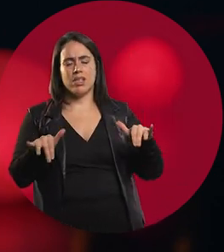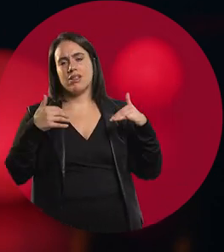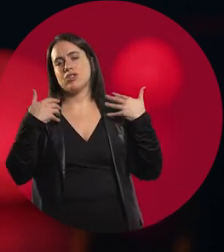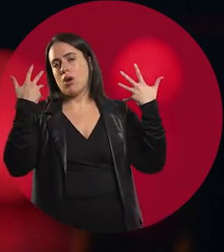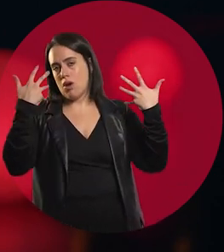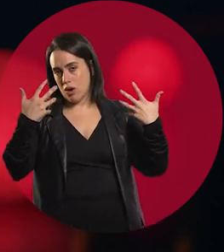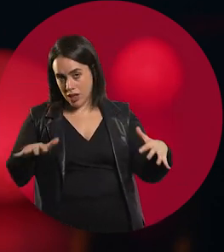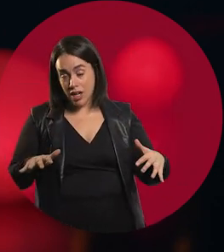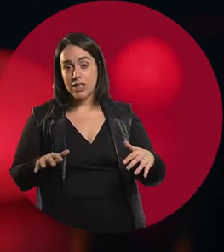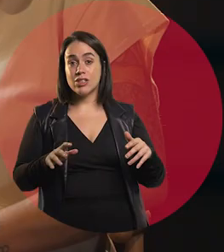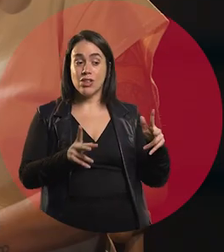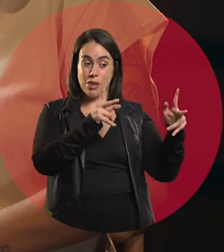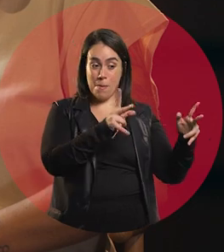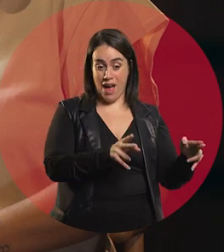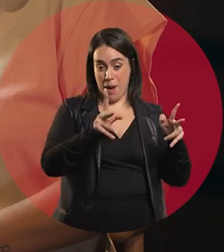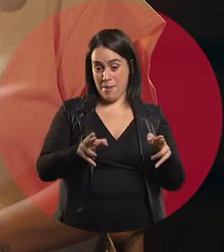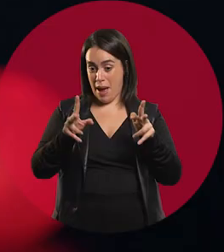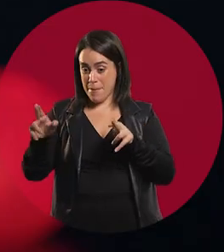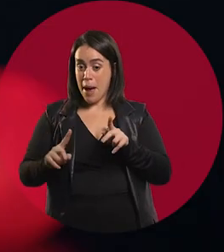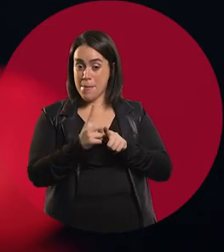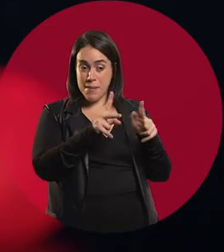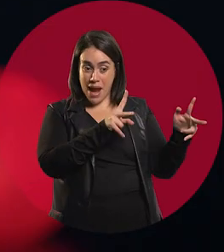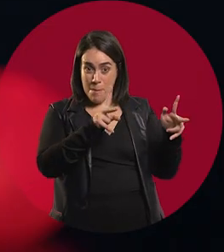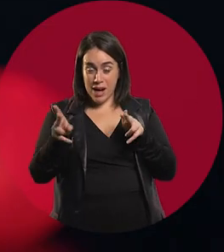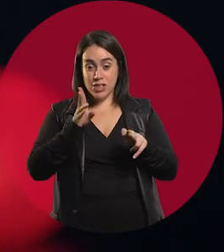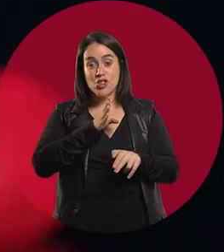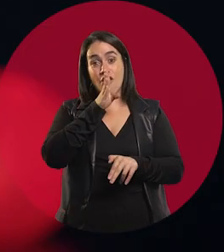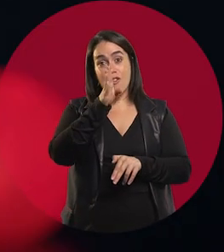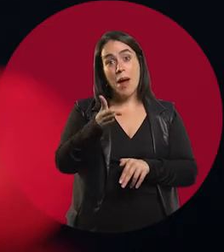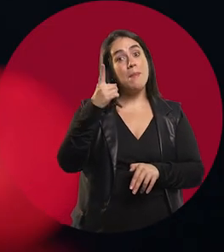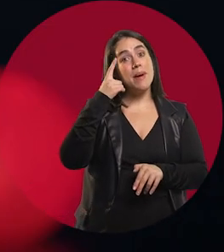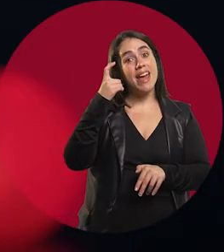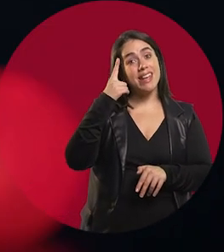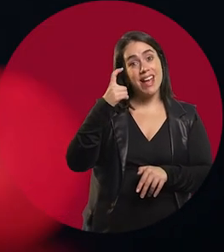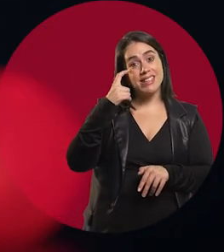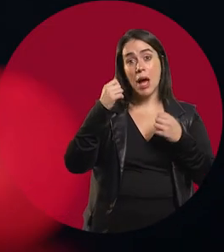don't do Pediatrics". And when I did Pediatrics in the internship,